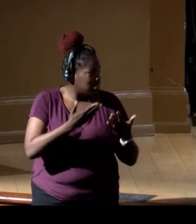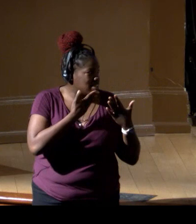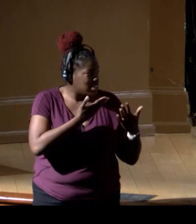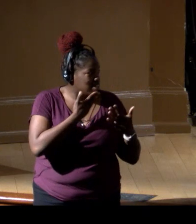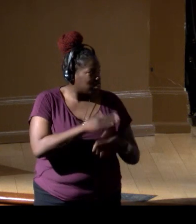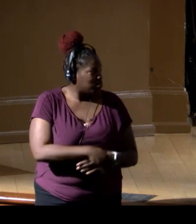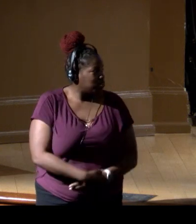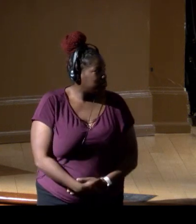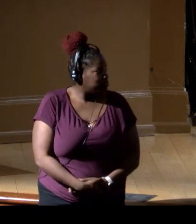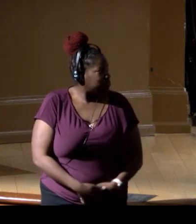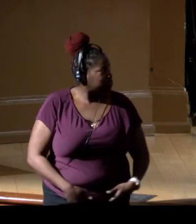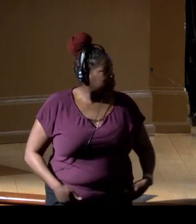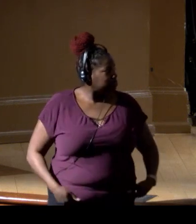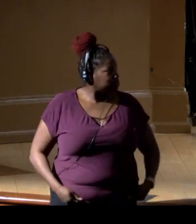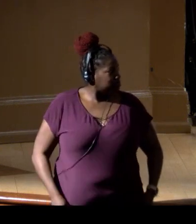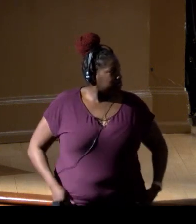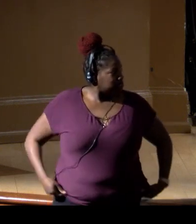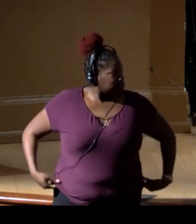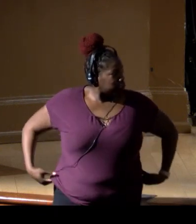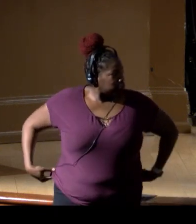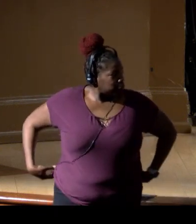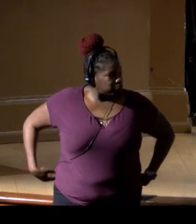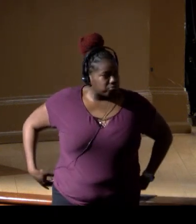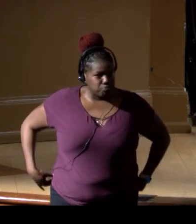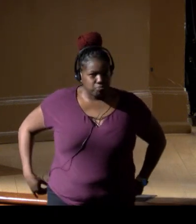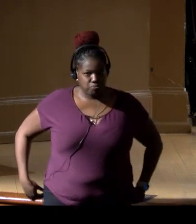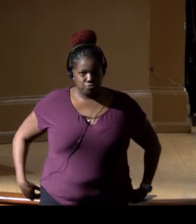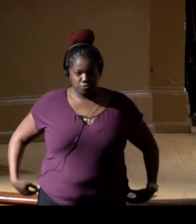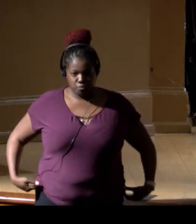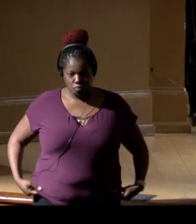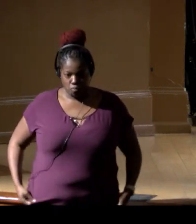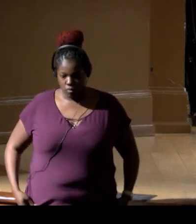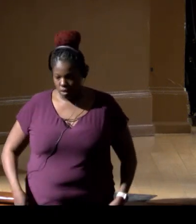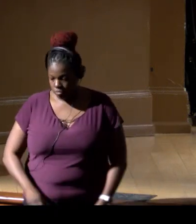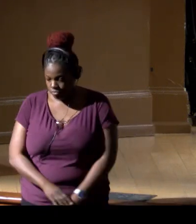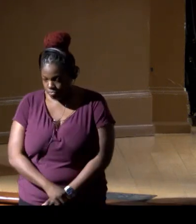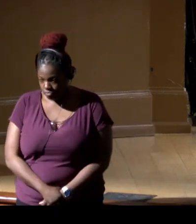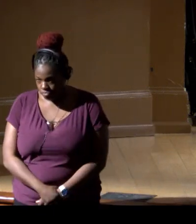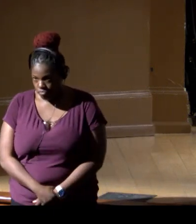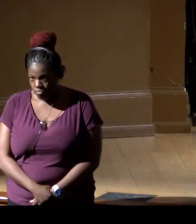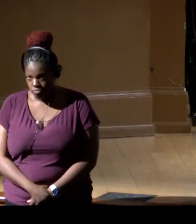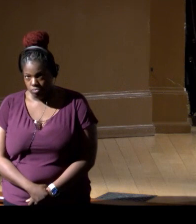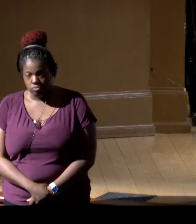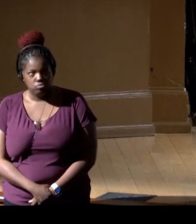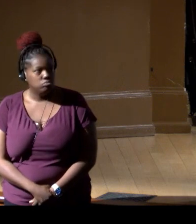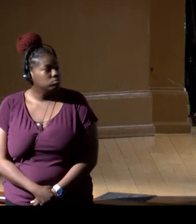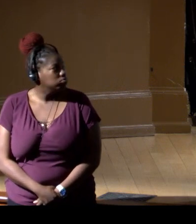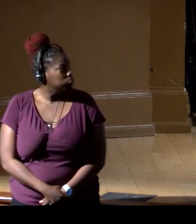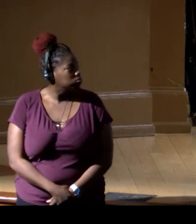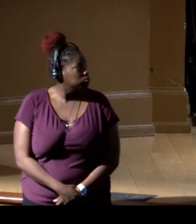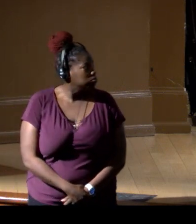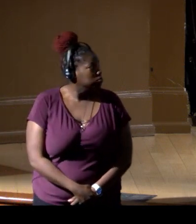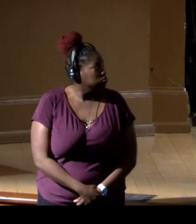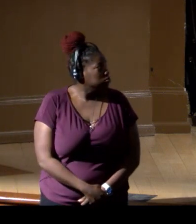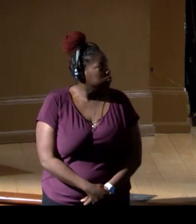(Chris mumbling) (audience applauding) And everybody on the whole staff,